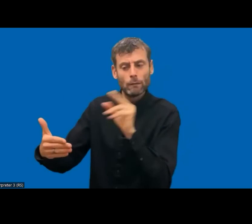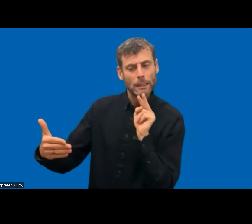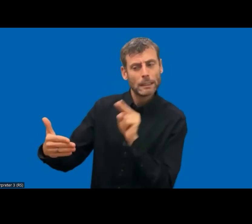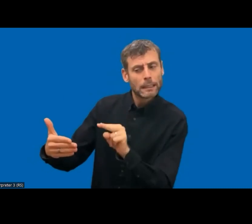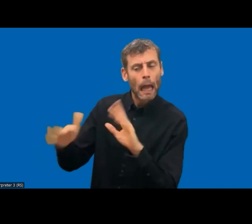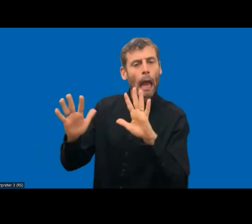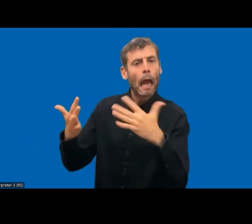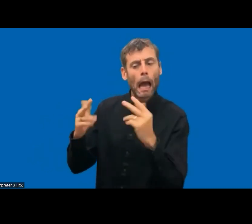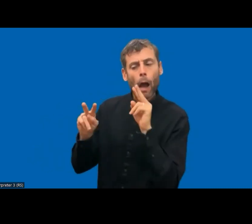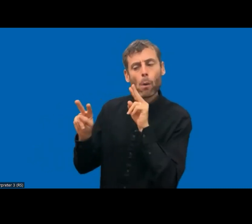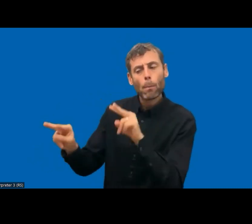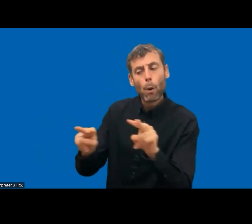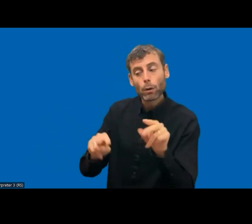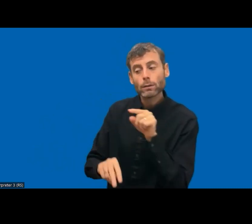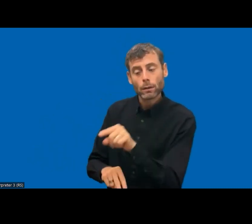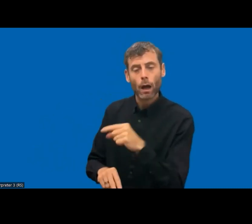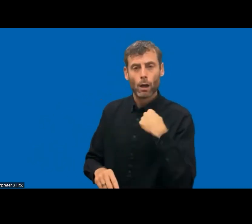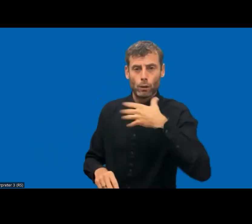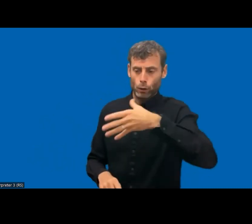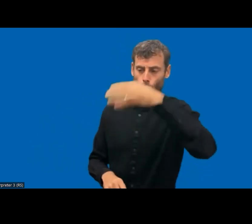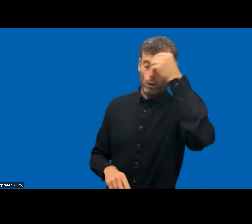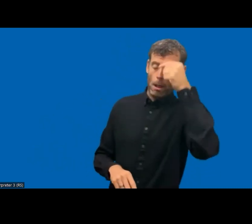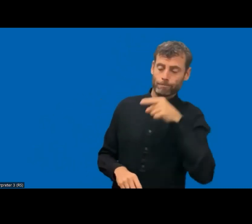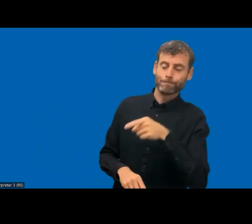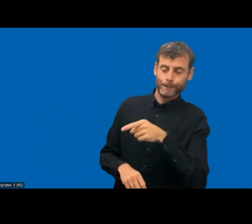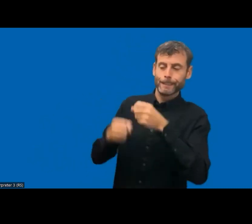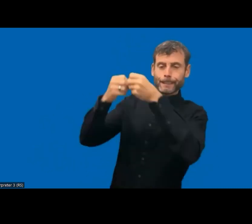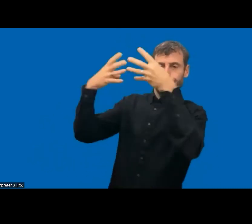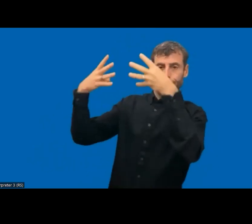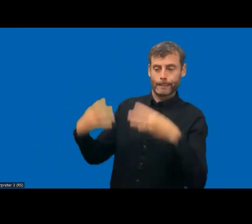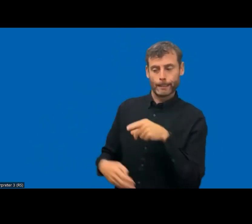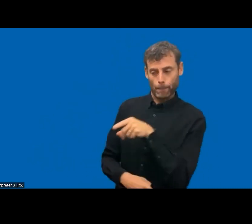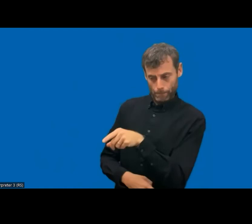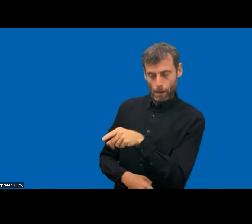So we have started our preparations and we are looking into digital tools of how to do